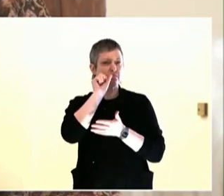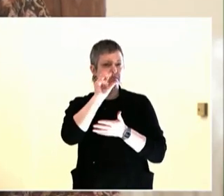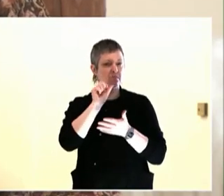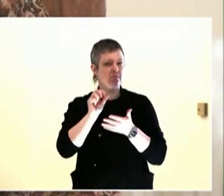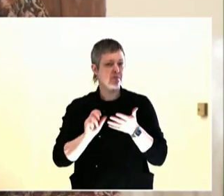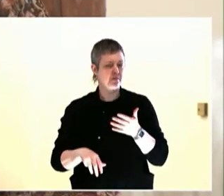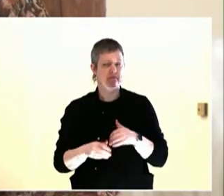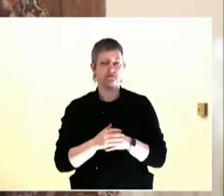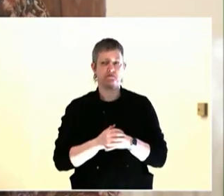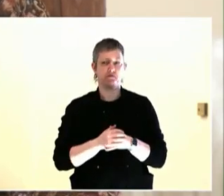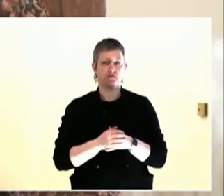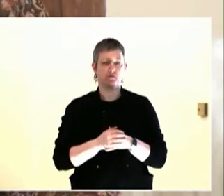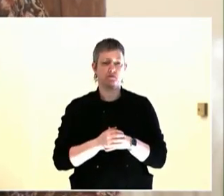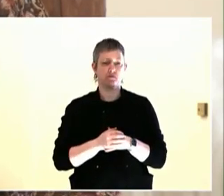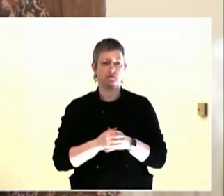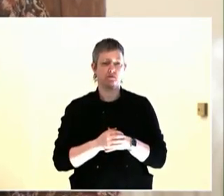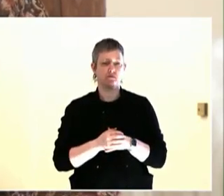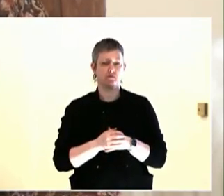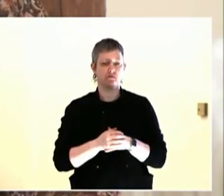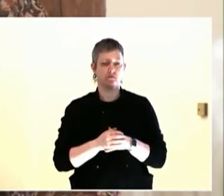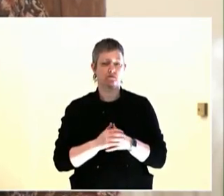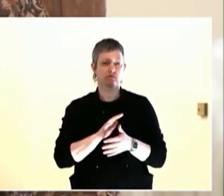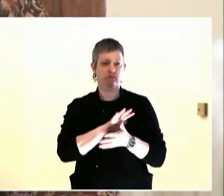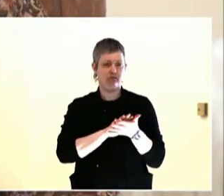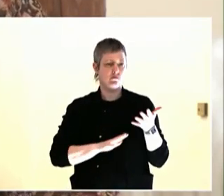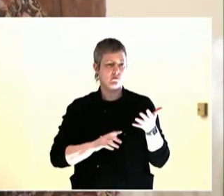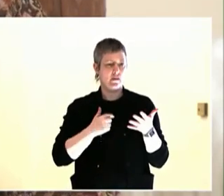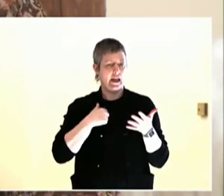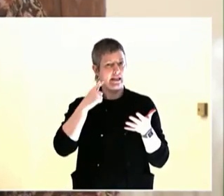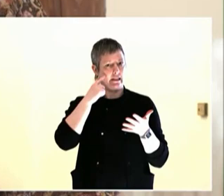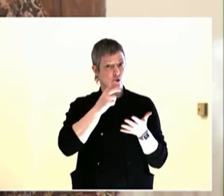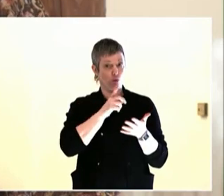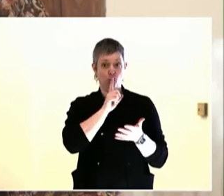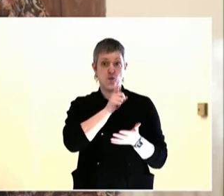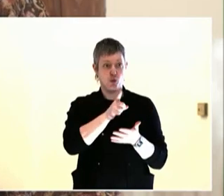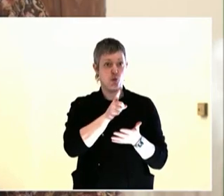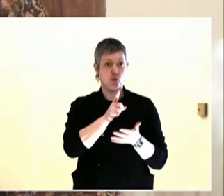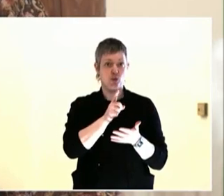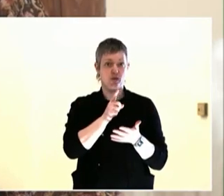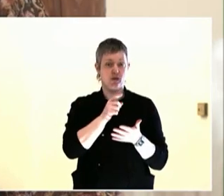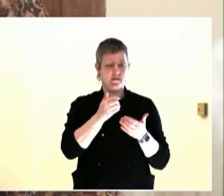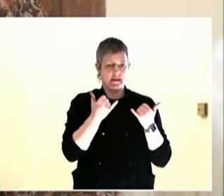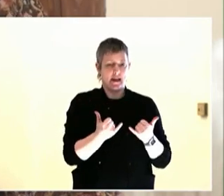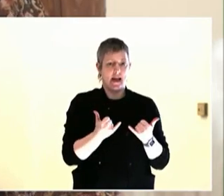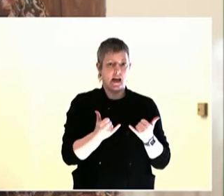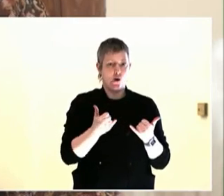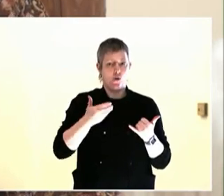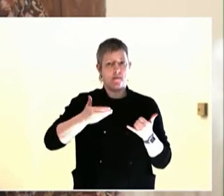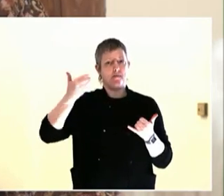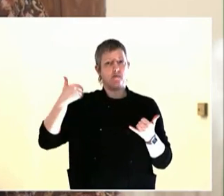solutions versus needs. After receiving her master's in public administration, she was